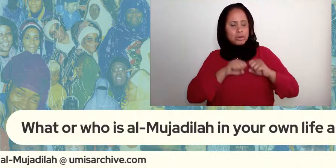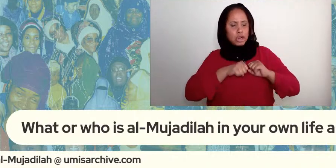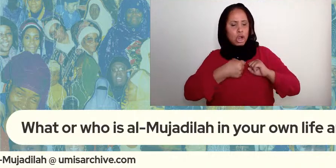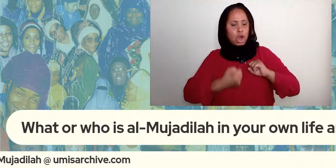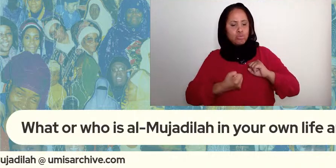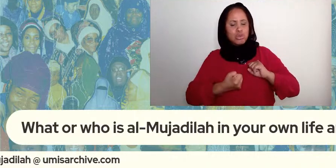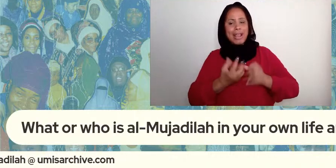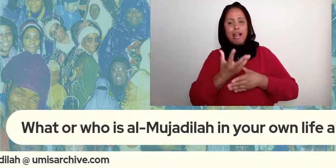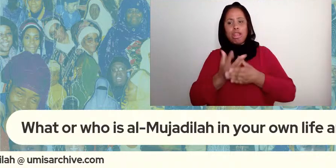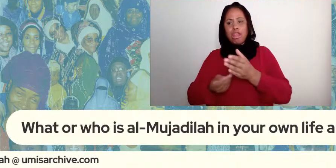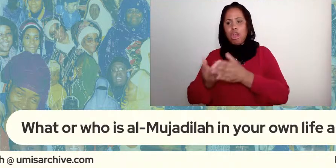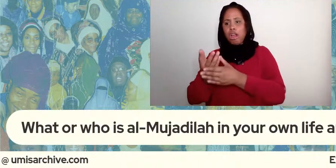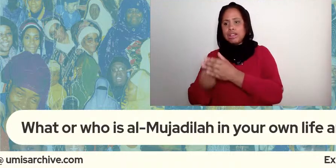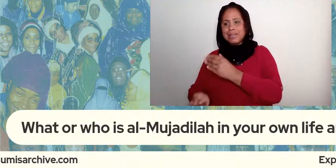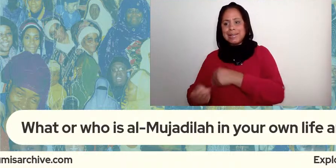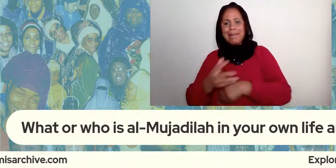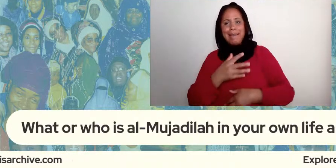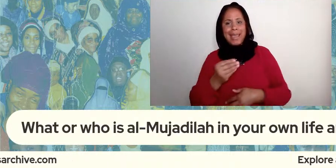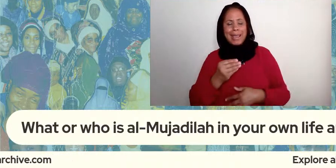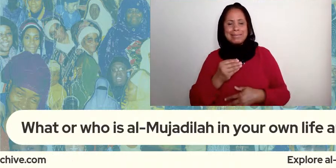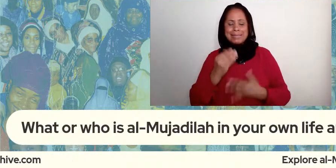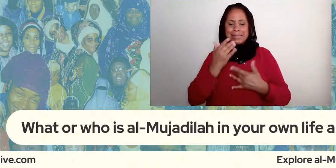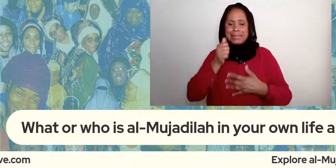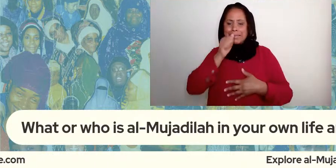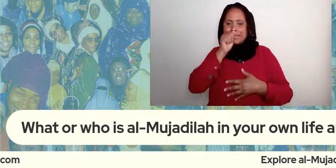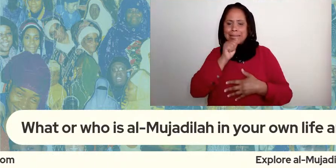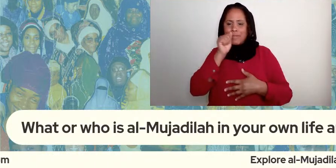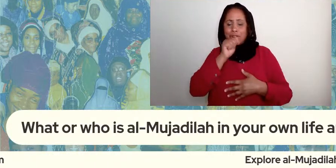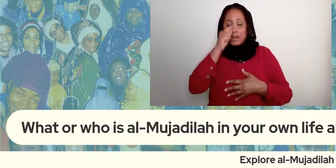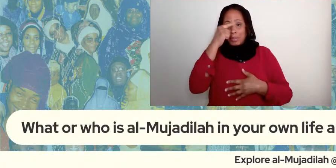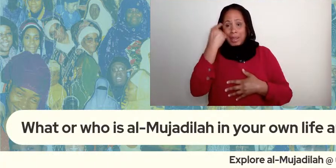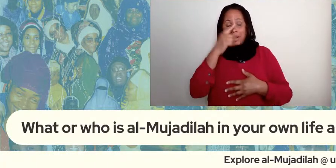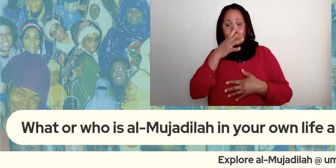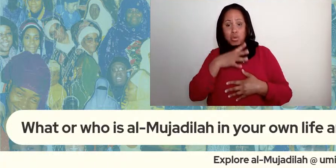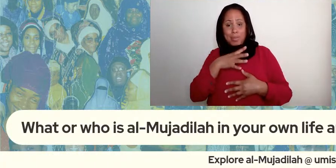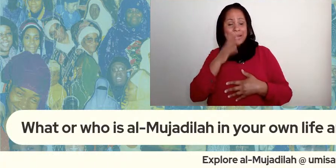forced resilience that black women have to take on regardless of what our spiritual background